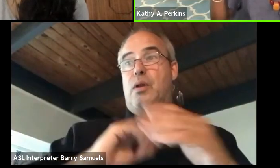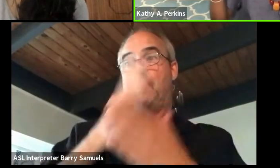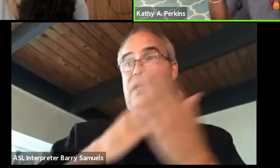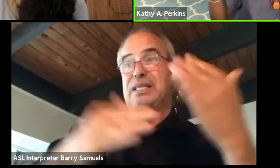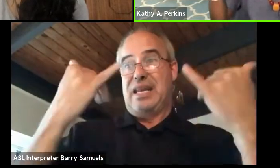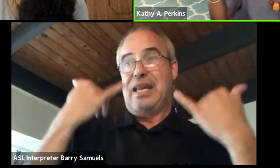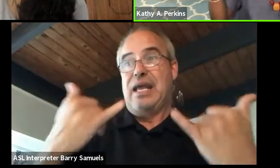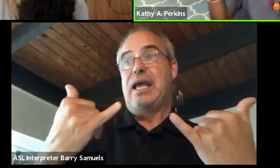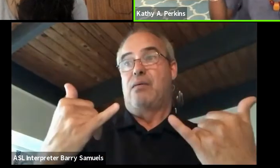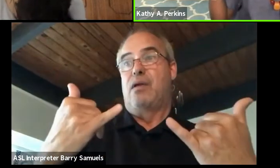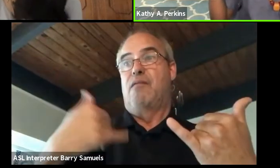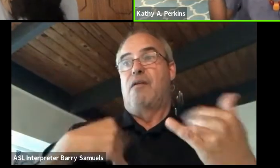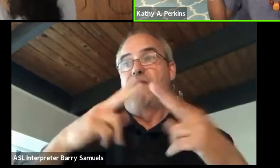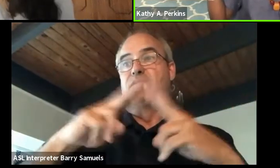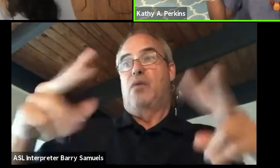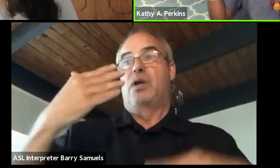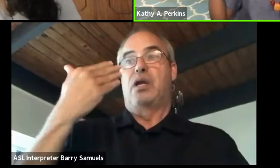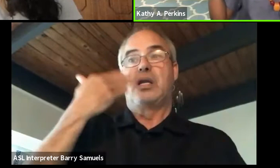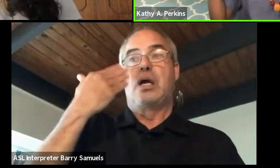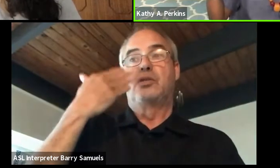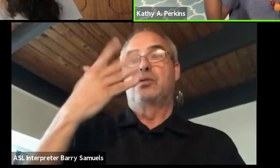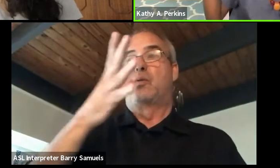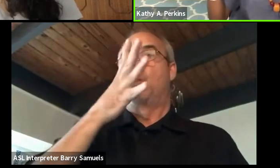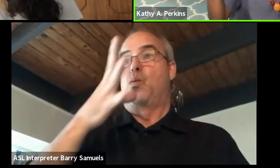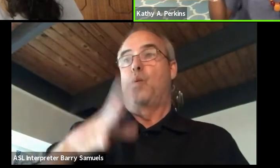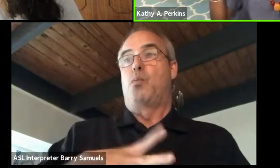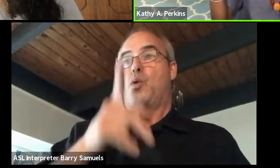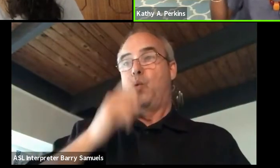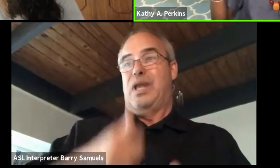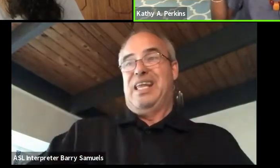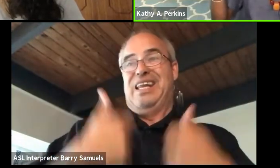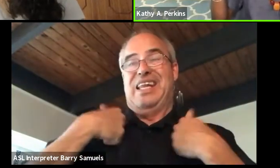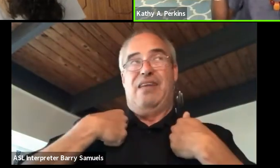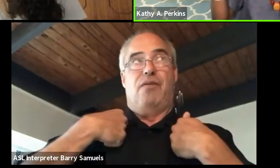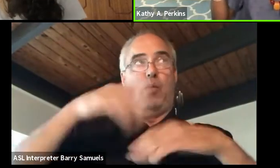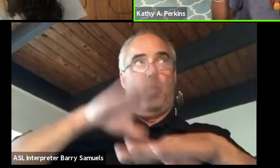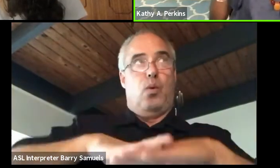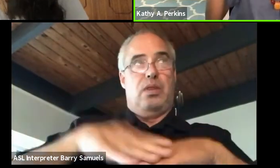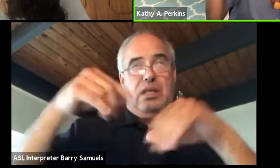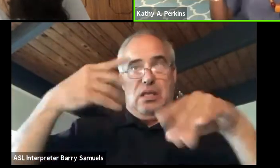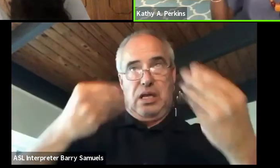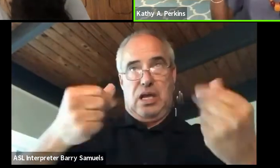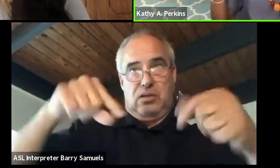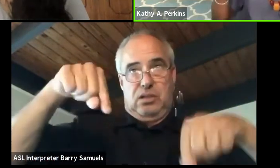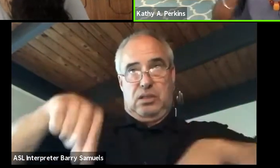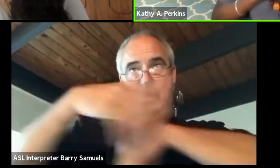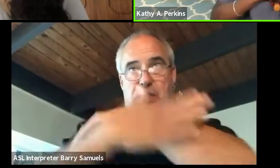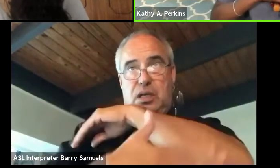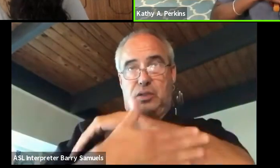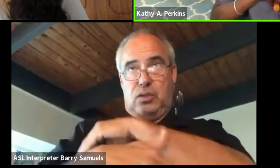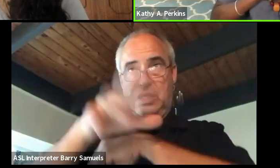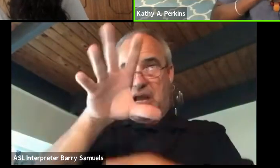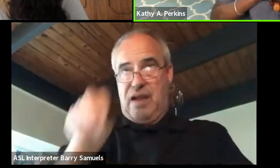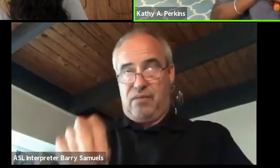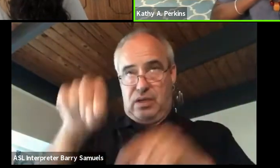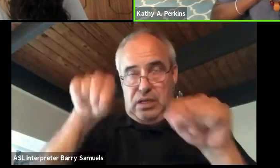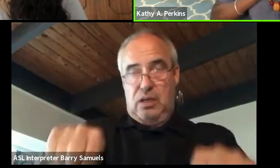I'm very conscious of the women who lived on the continent because so much is changing on the continent.